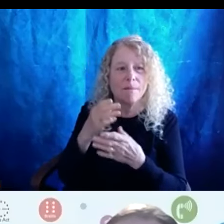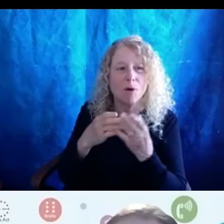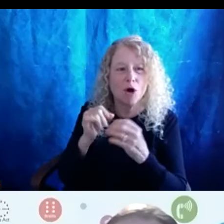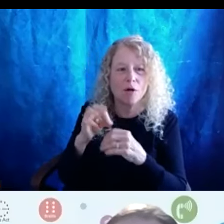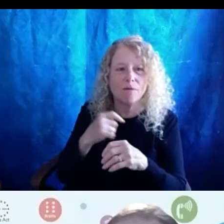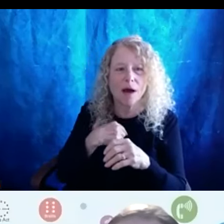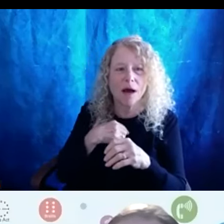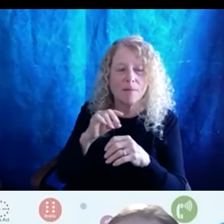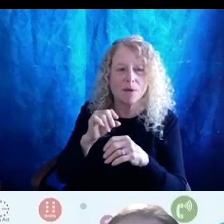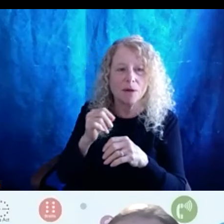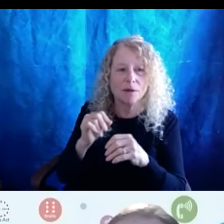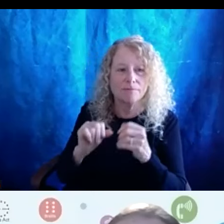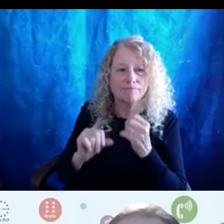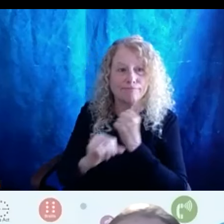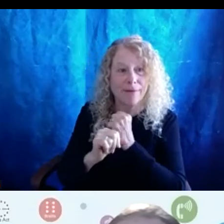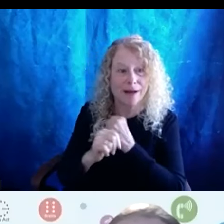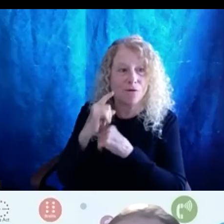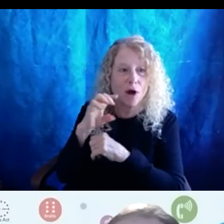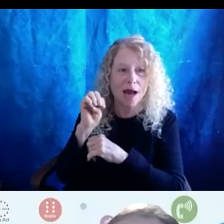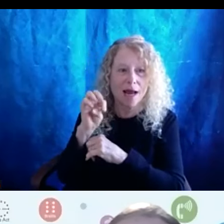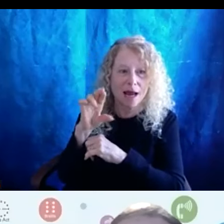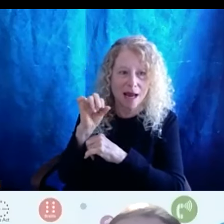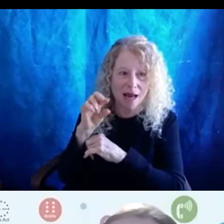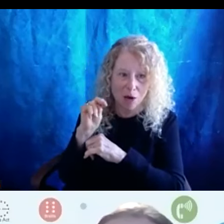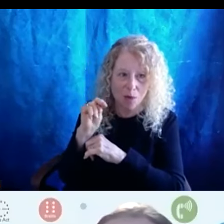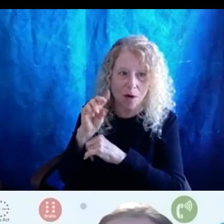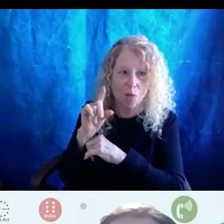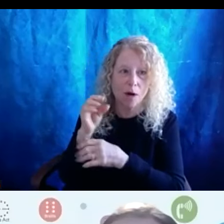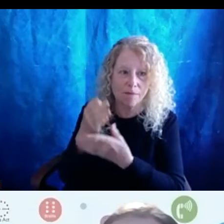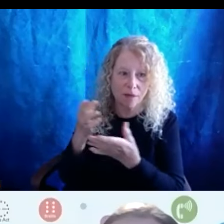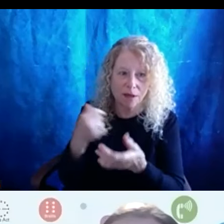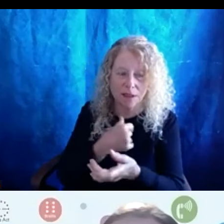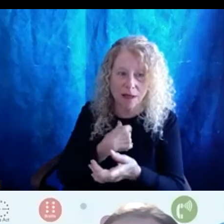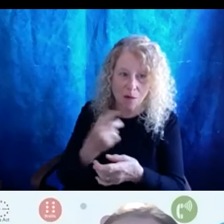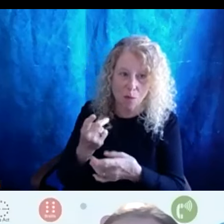to put a plug out for Aaron. One of the things that we connected on was.